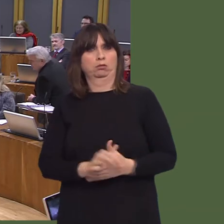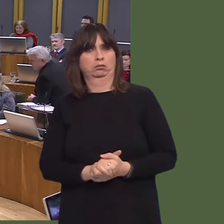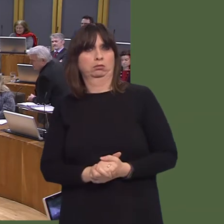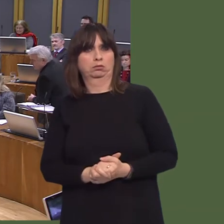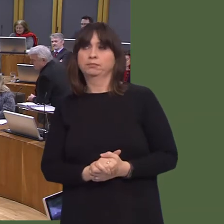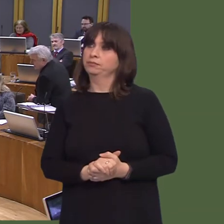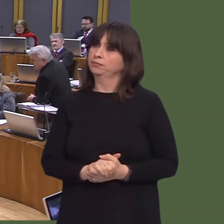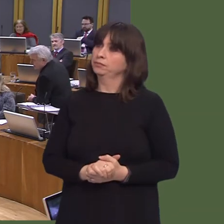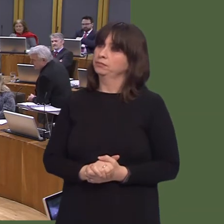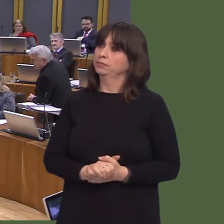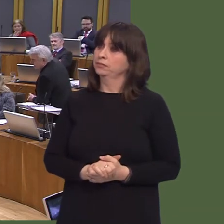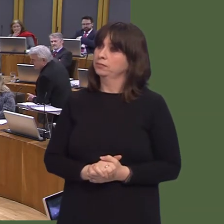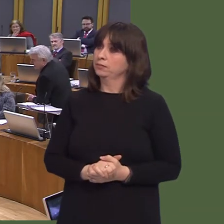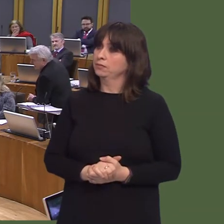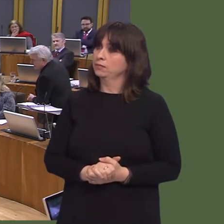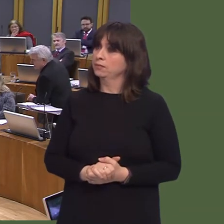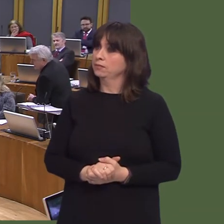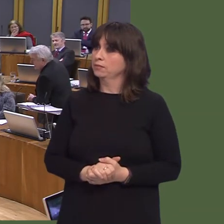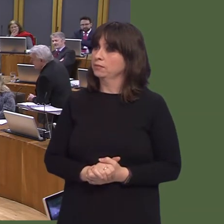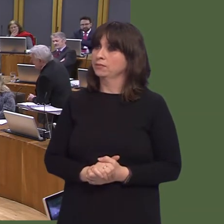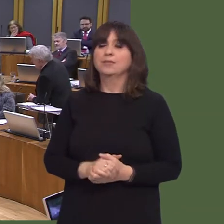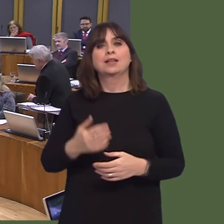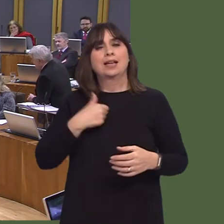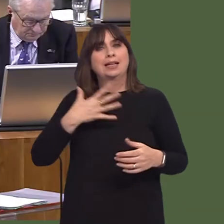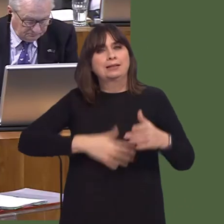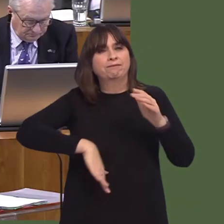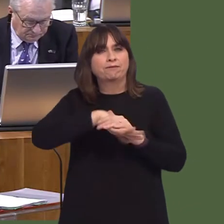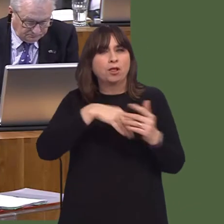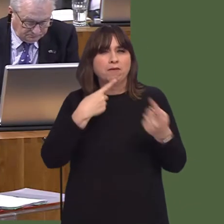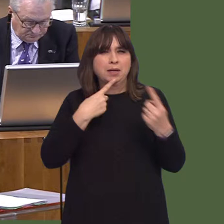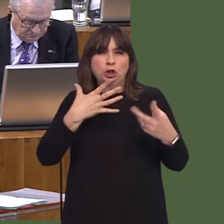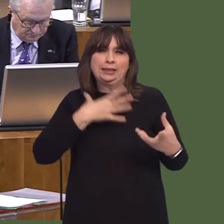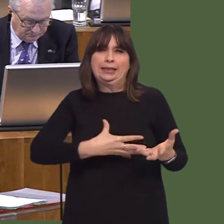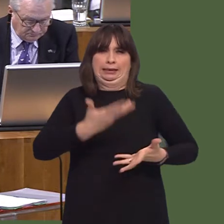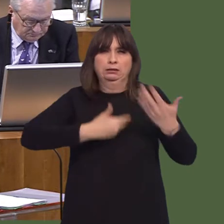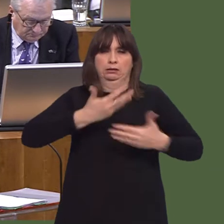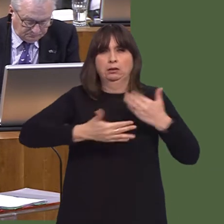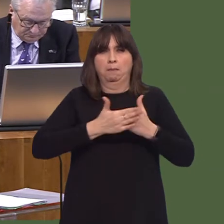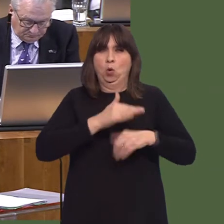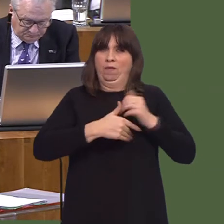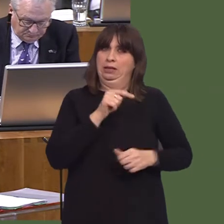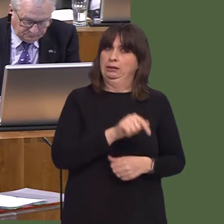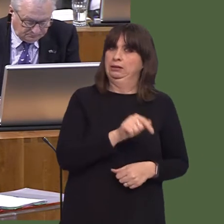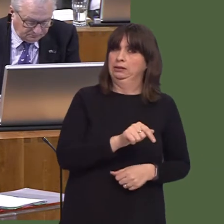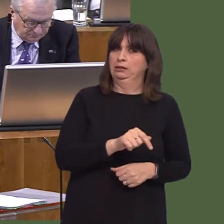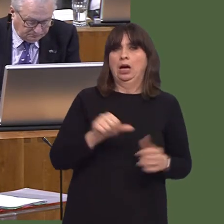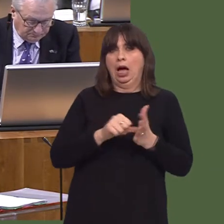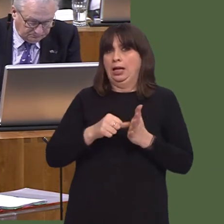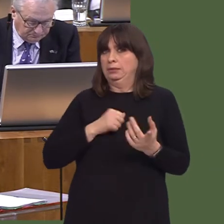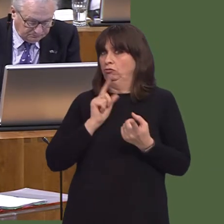Will the First Minister make a statement on communicating with people who are waiting for superfast broadband services?